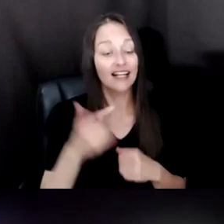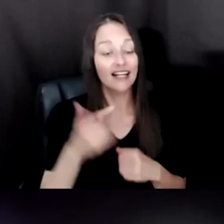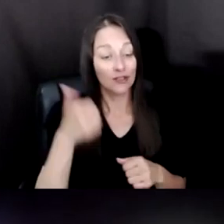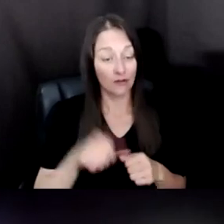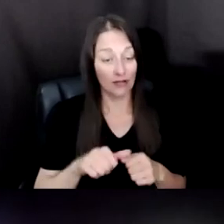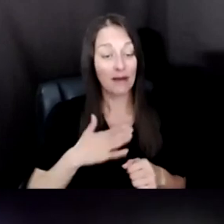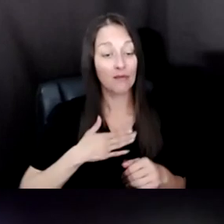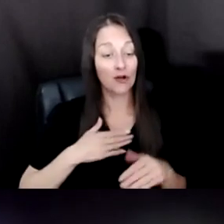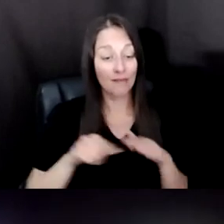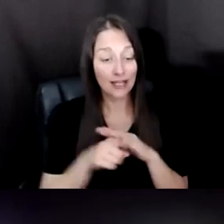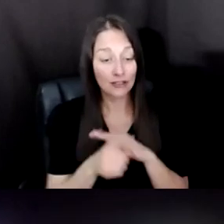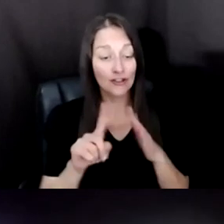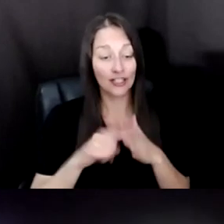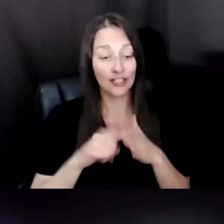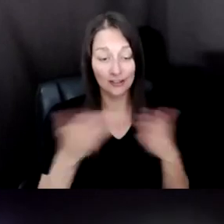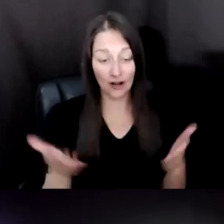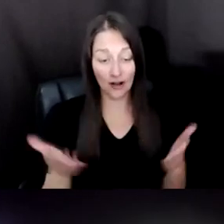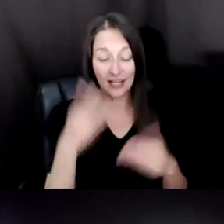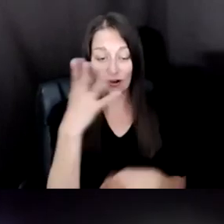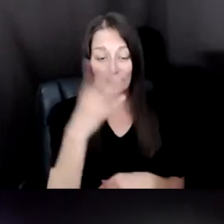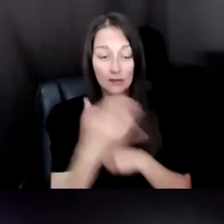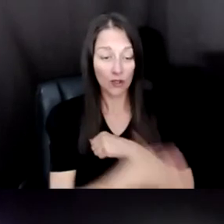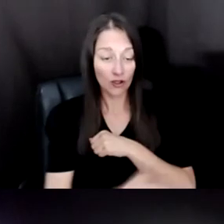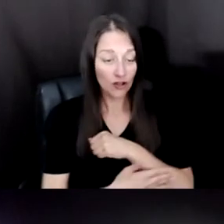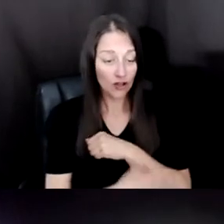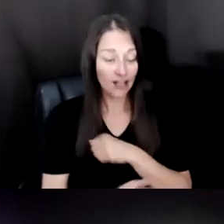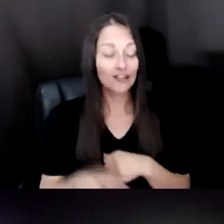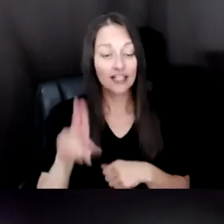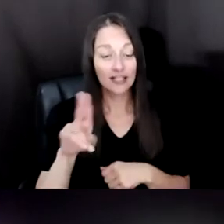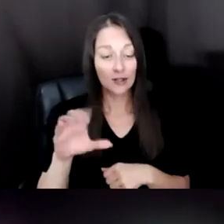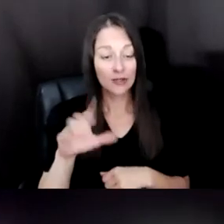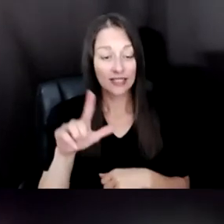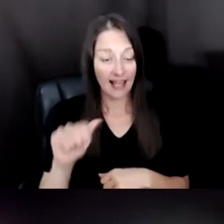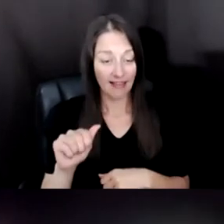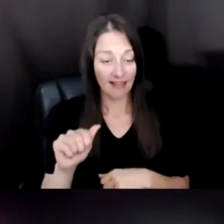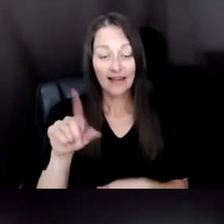UCLA AND DESIGN MEDIA ARTS BECAUSE I'M ON THE SHOULDERS OF MANY GIANTS SUCH AS QUESAREAS,